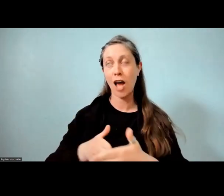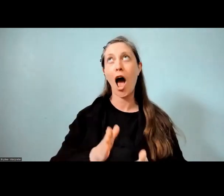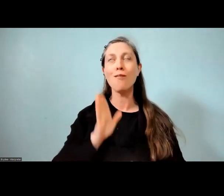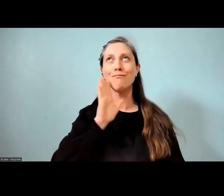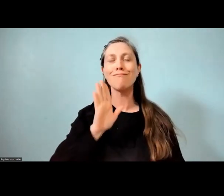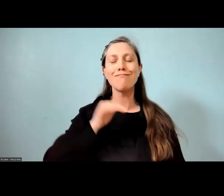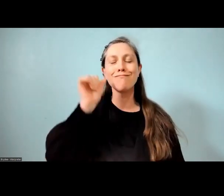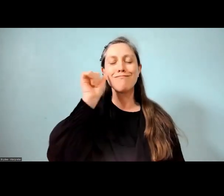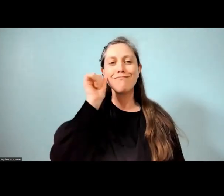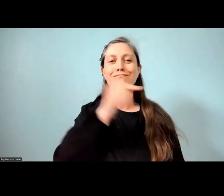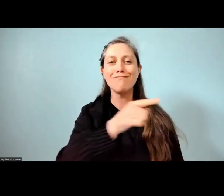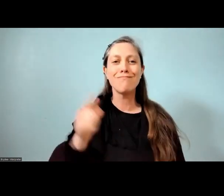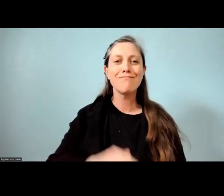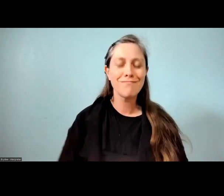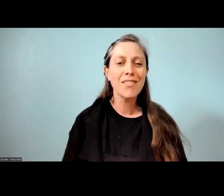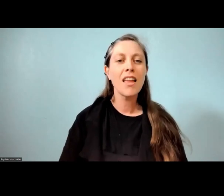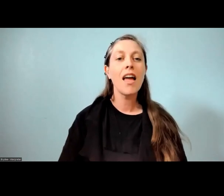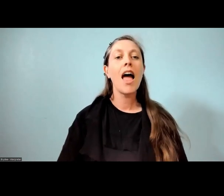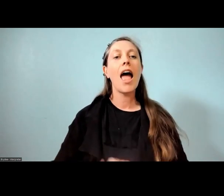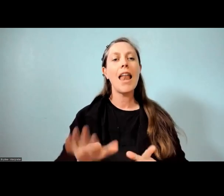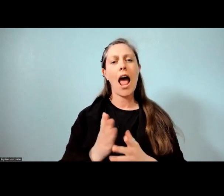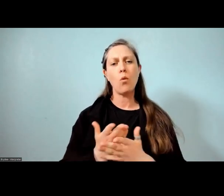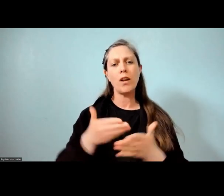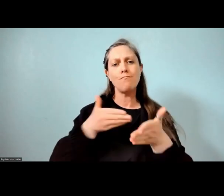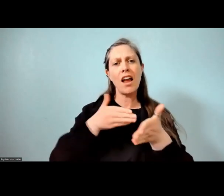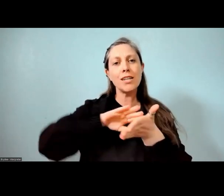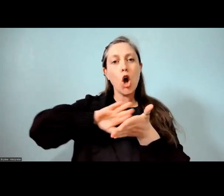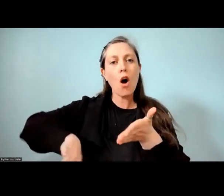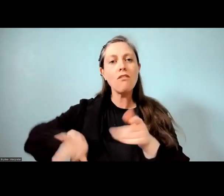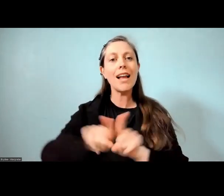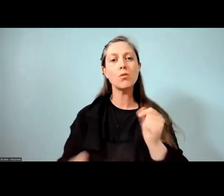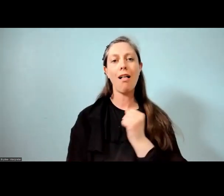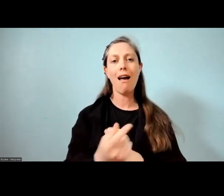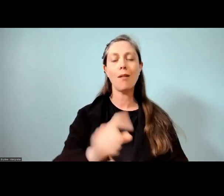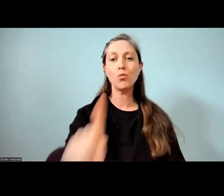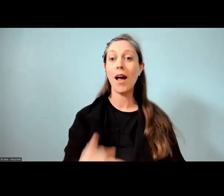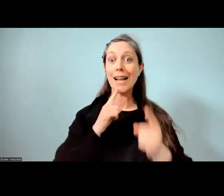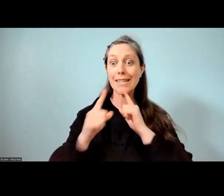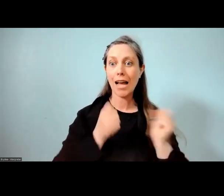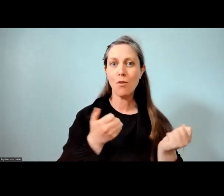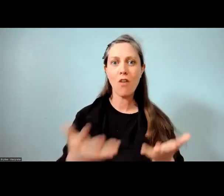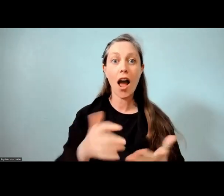how we worked around them and the outcomes. And there's some data, if there's any data geeks